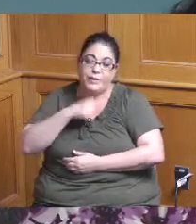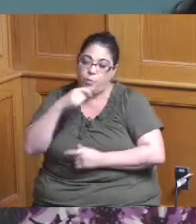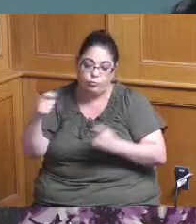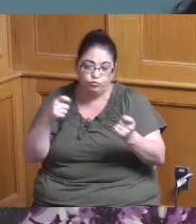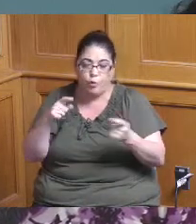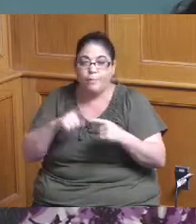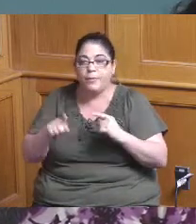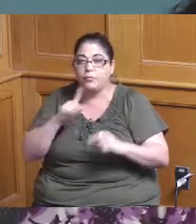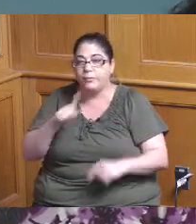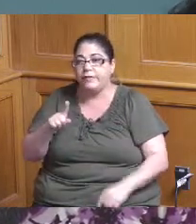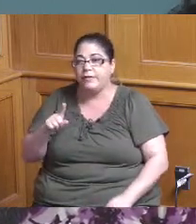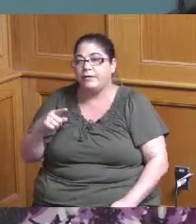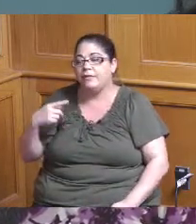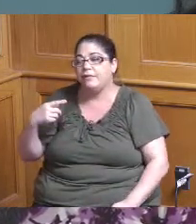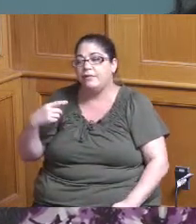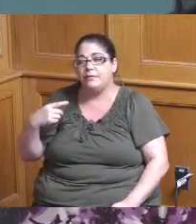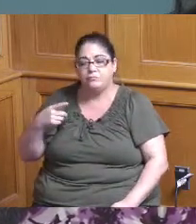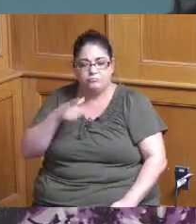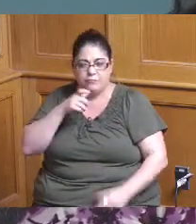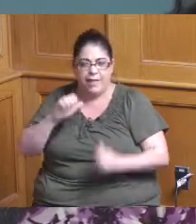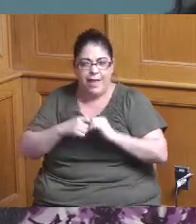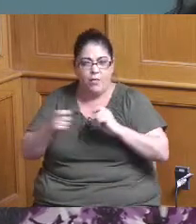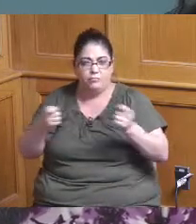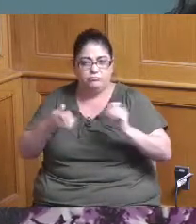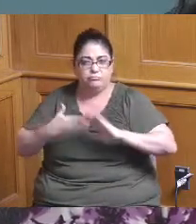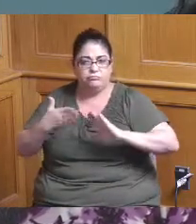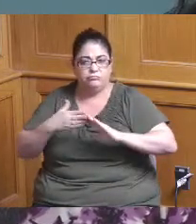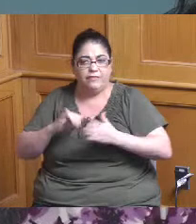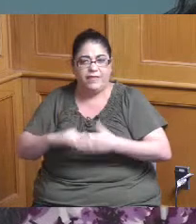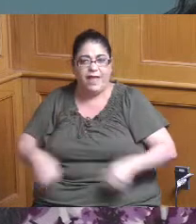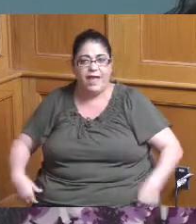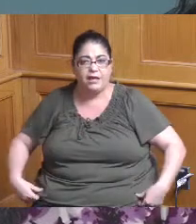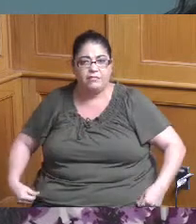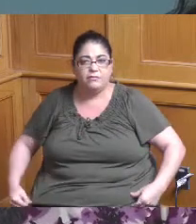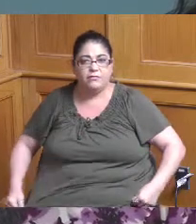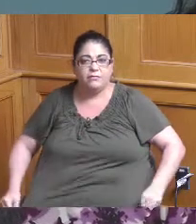how is that handling because I know there was a parks levy that passed did they get any of